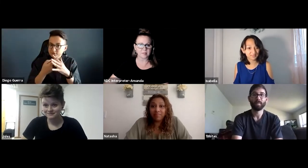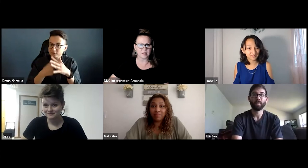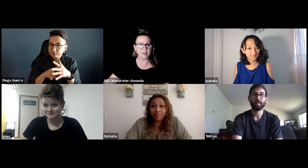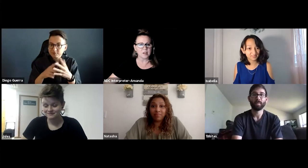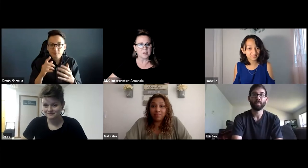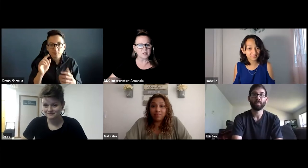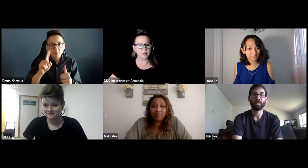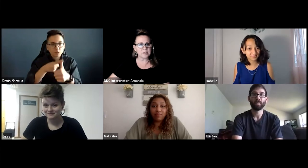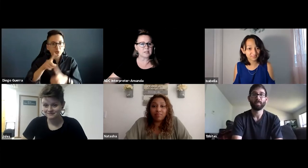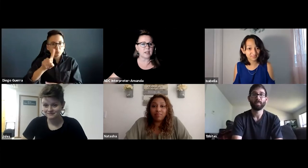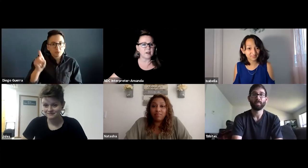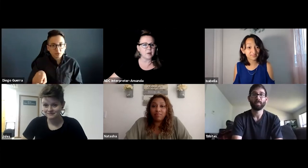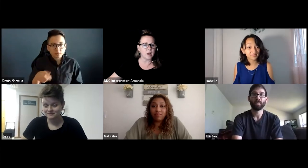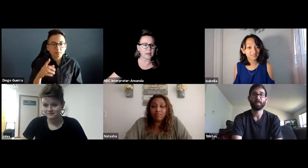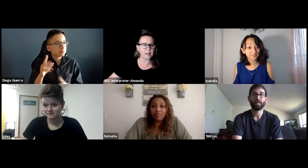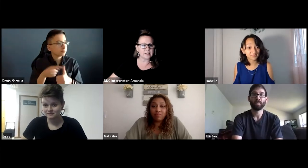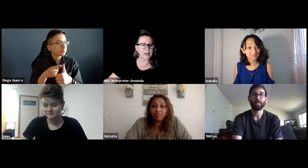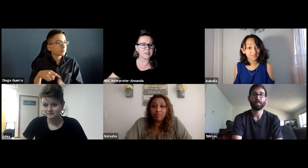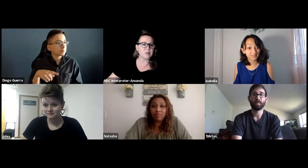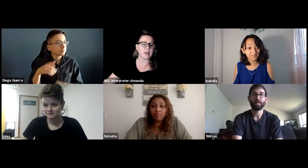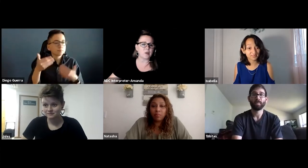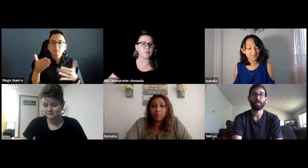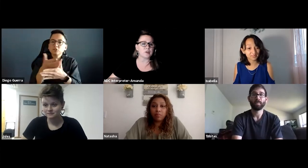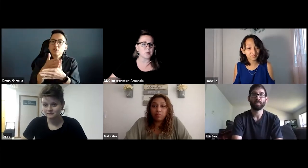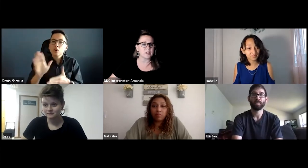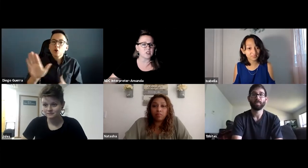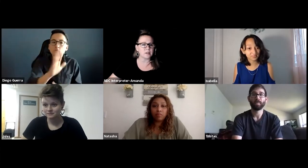So this is Diego, I'd like to ask you now your first question.